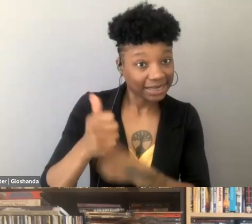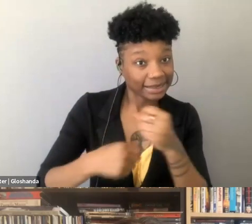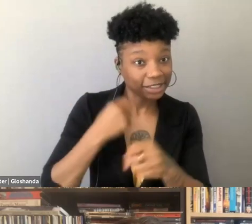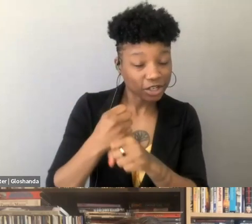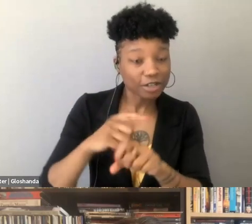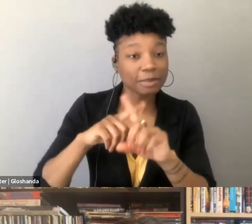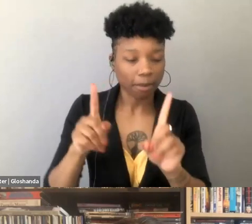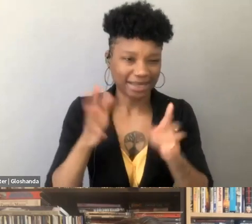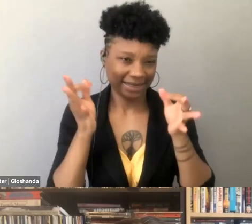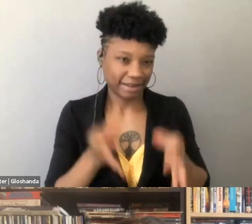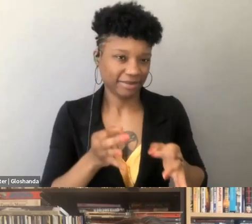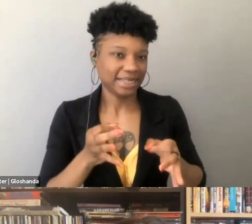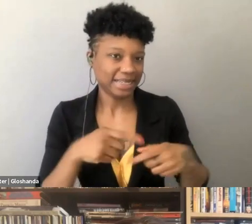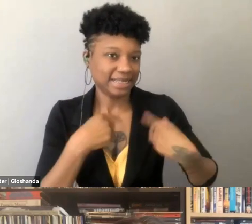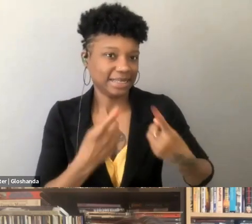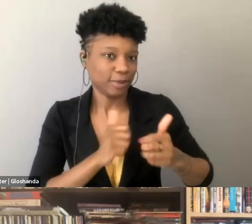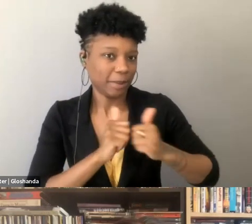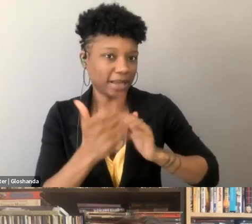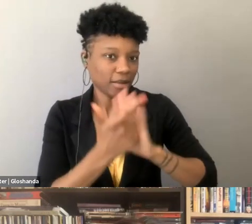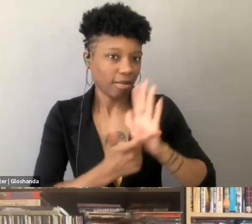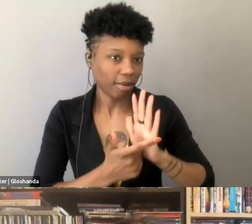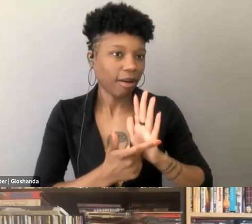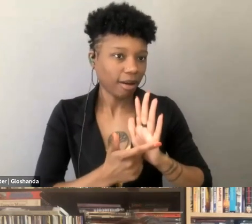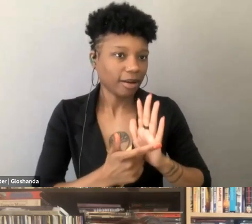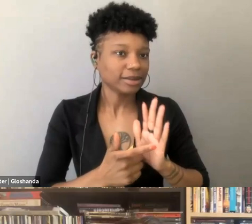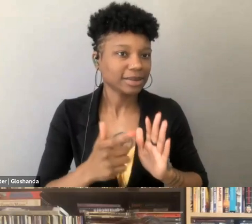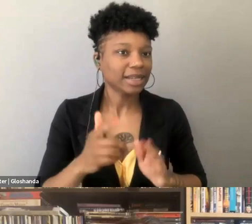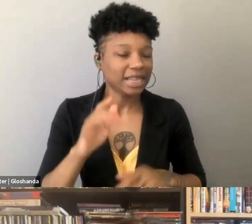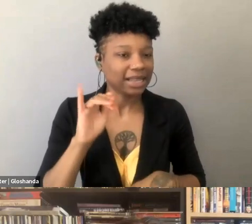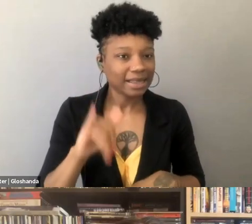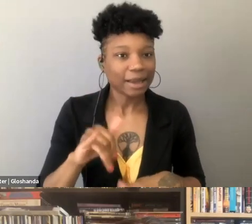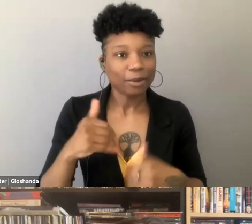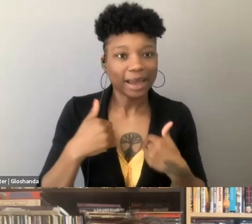but certainly since the passage of the laws that get abbreviated as SESTA and FOSTA,